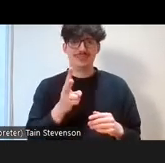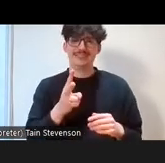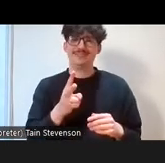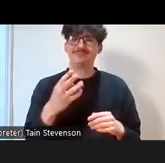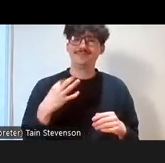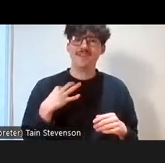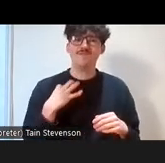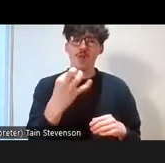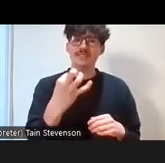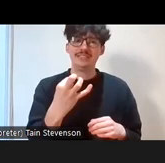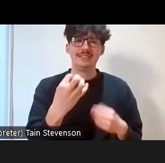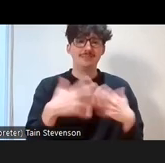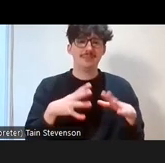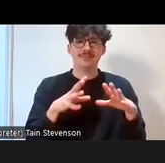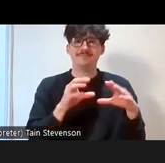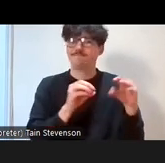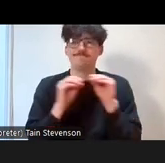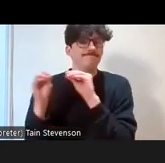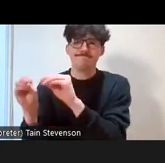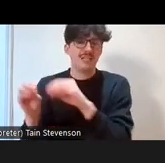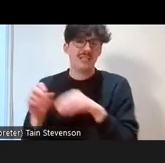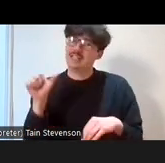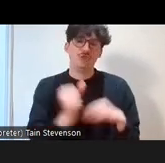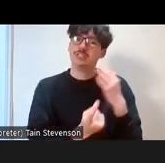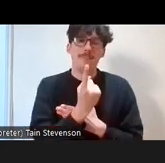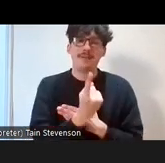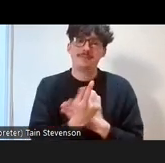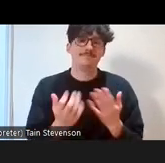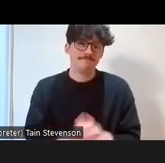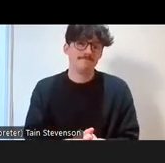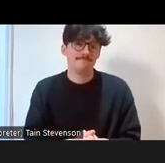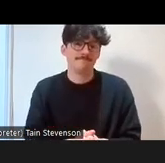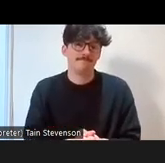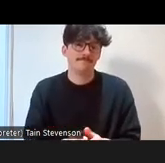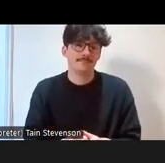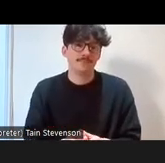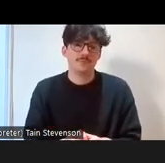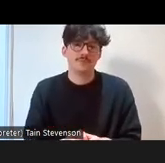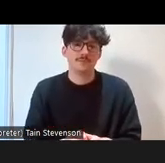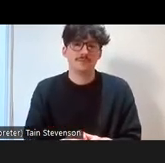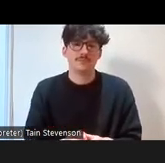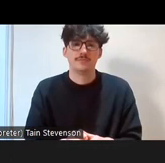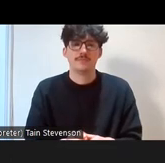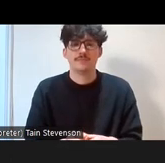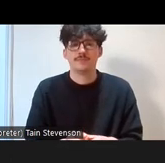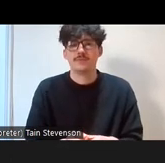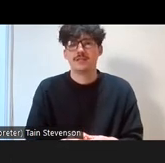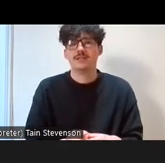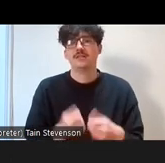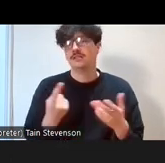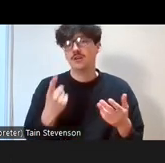and we see as a key risk, an example of that is around Local Authorities engaging volunteers to